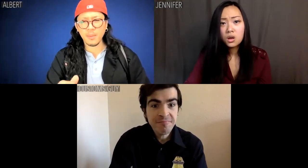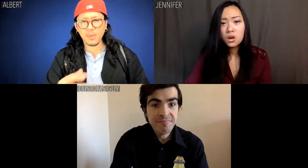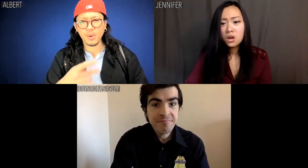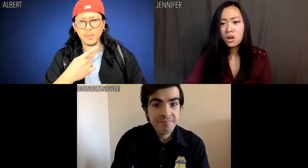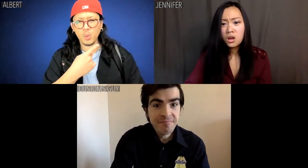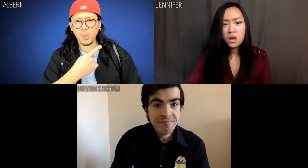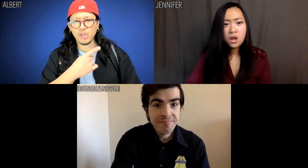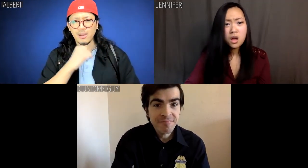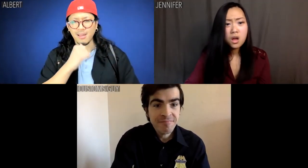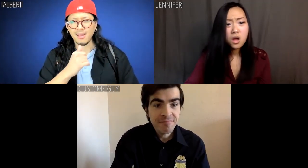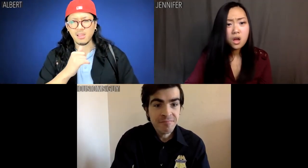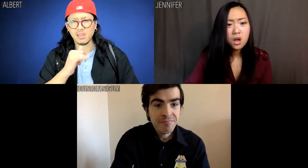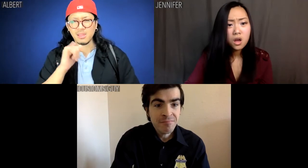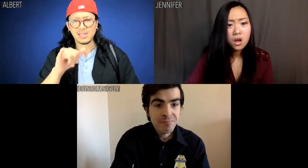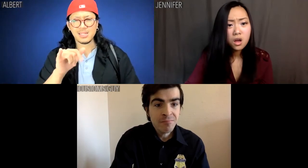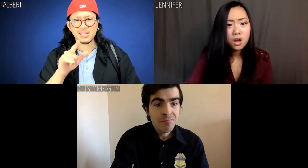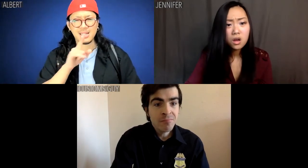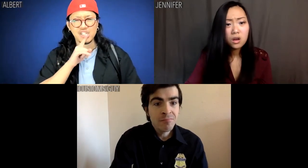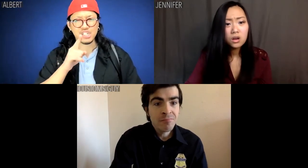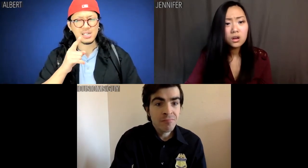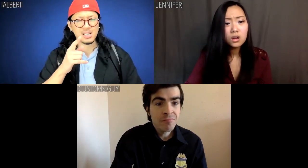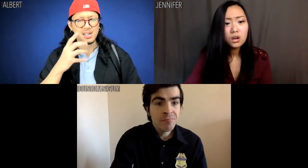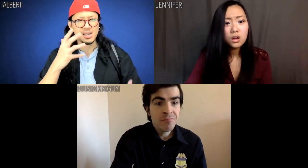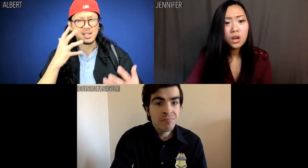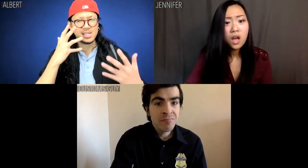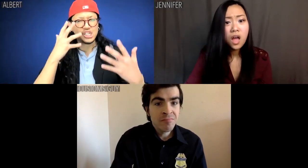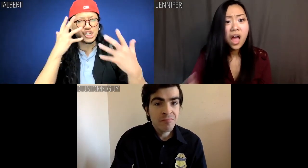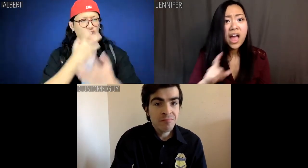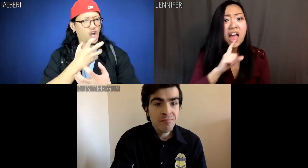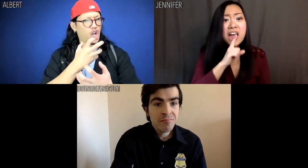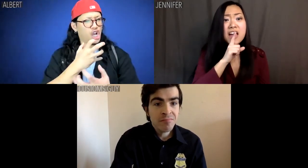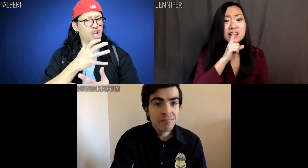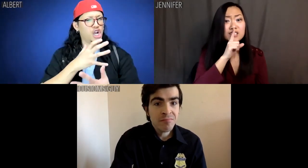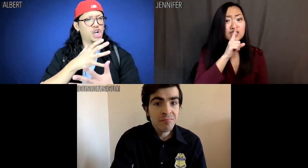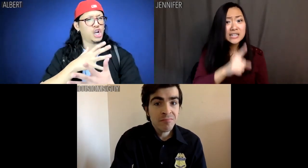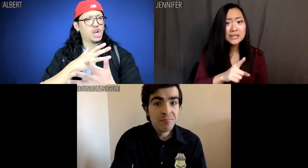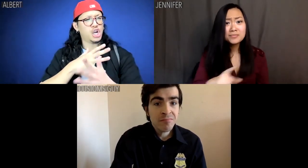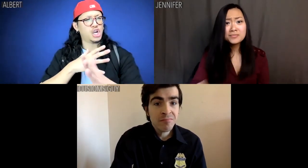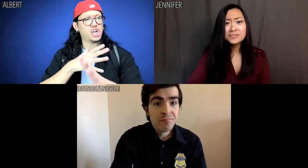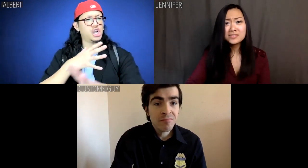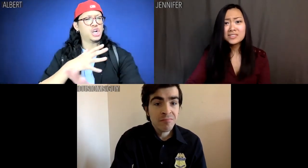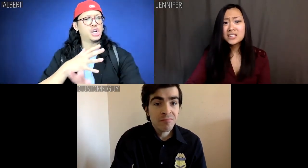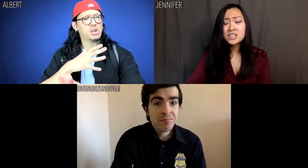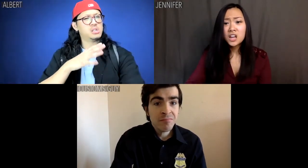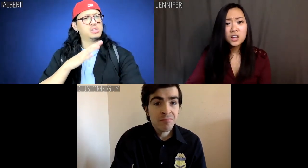Albert: We're not -- ummm, that's extremely disturbing. Jennifer: Extremely.